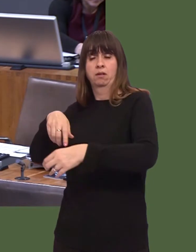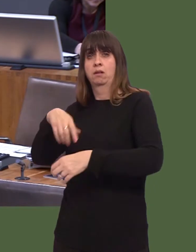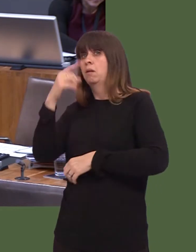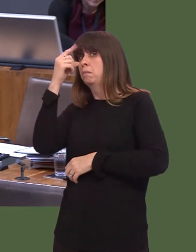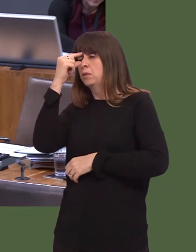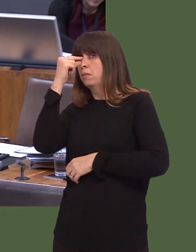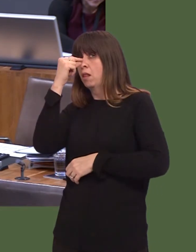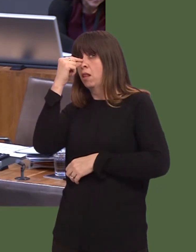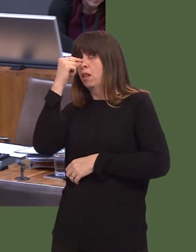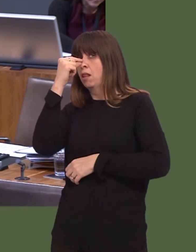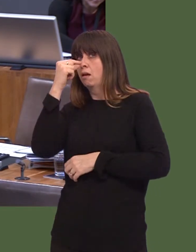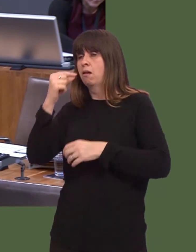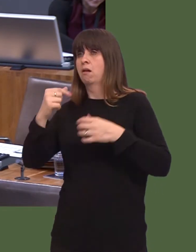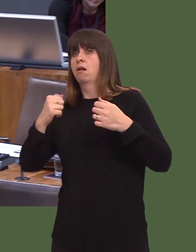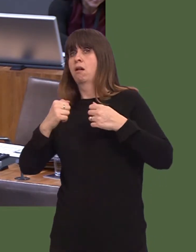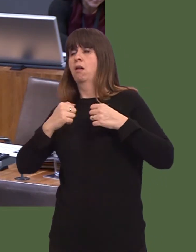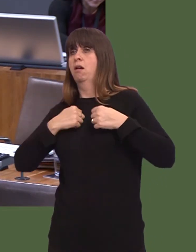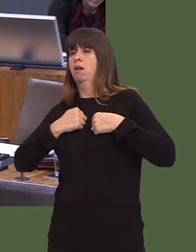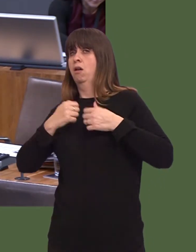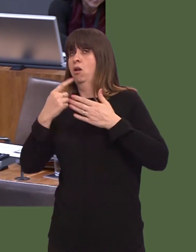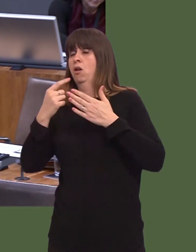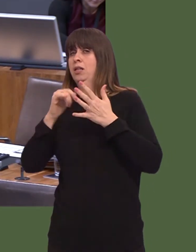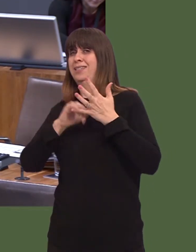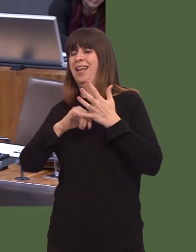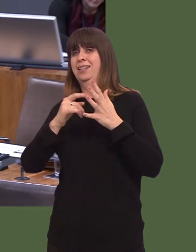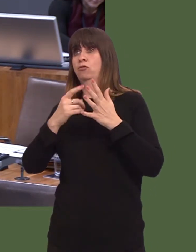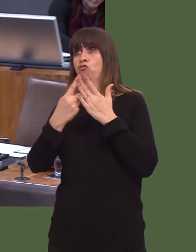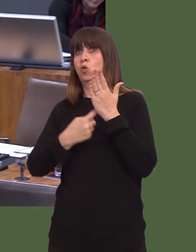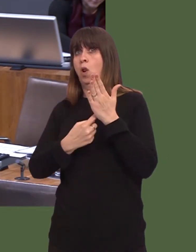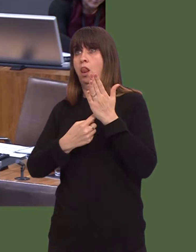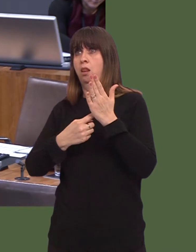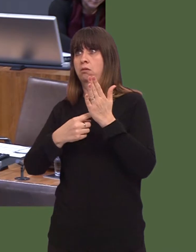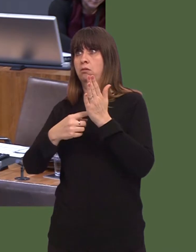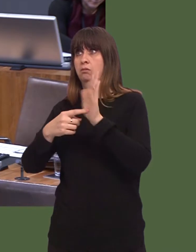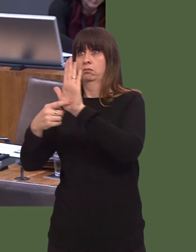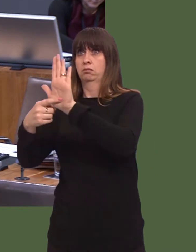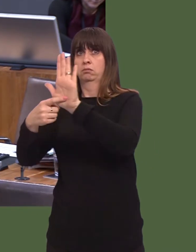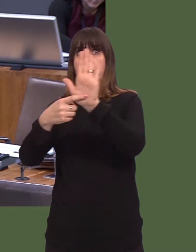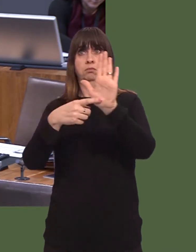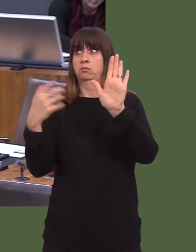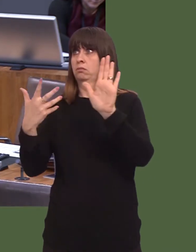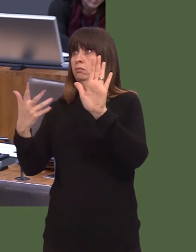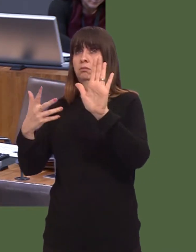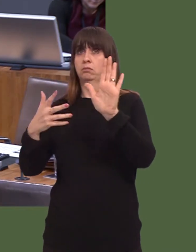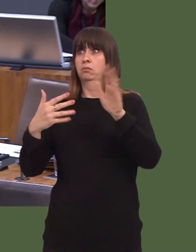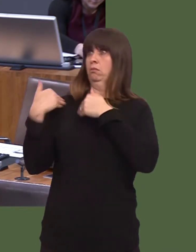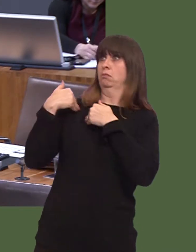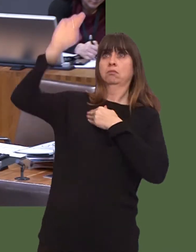rules will no longer apply, in which case weíll have a free-for-all inside the internal single market of the UK. Iíve mentioned the term ëtrade lawí.